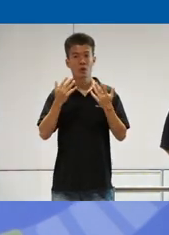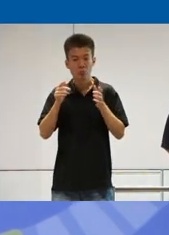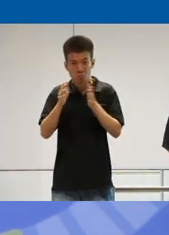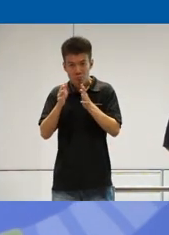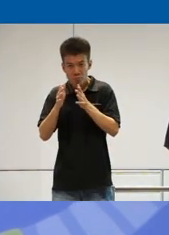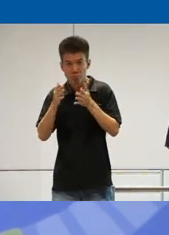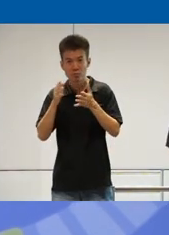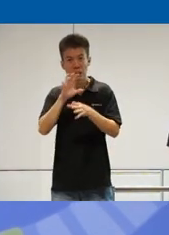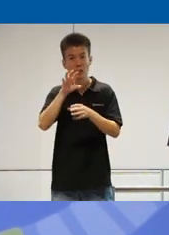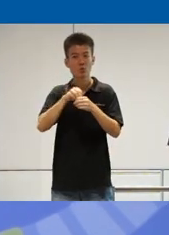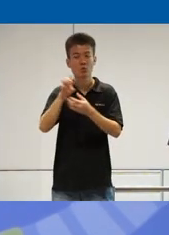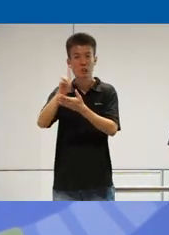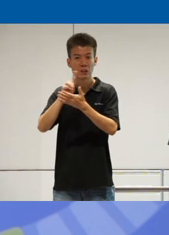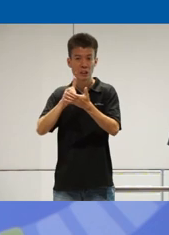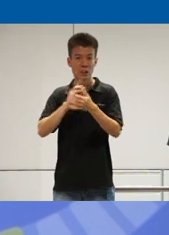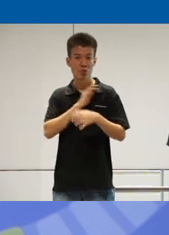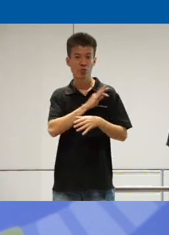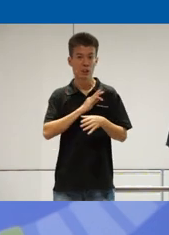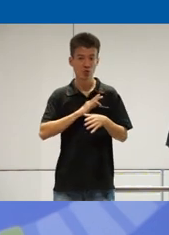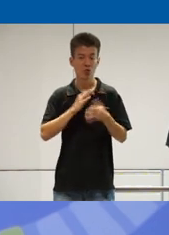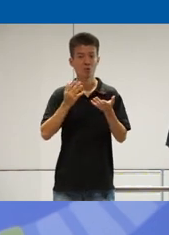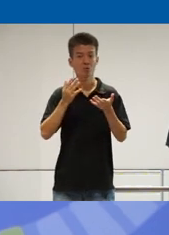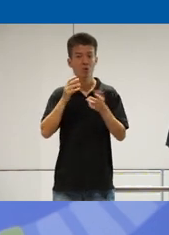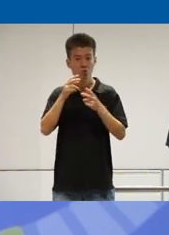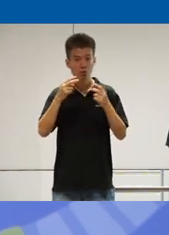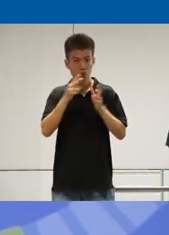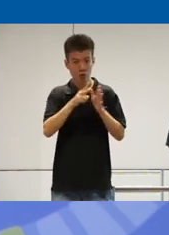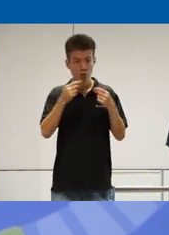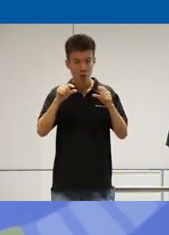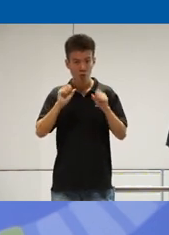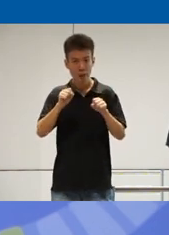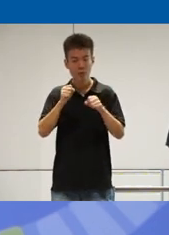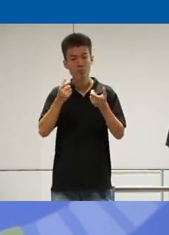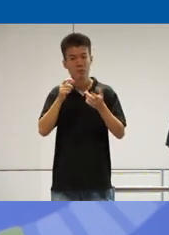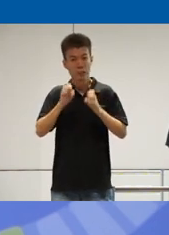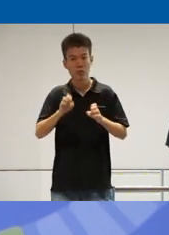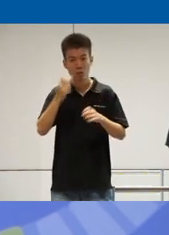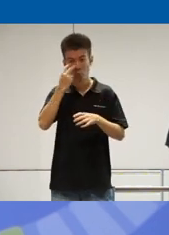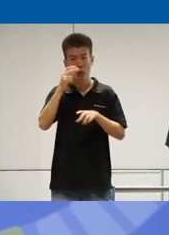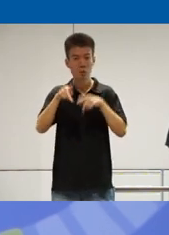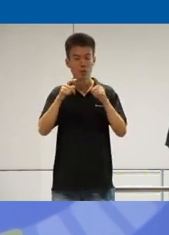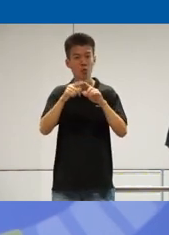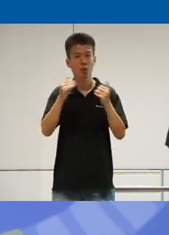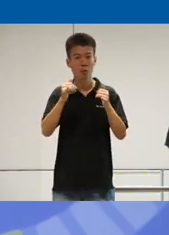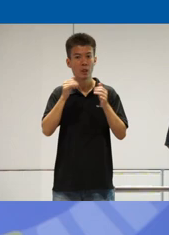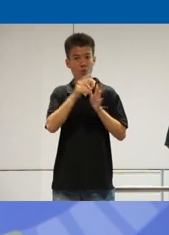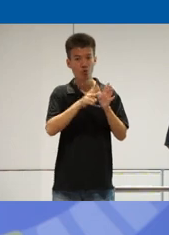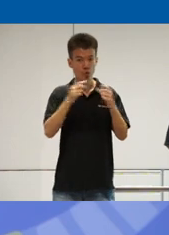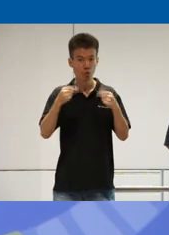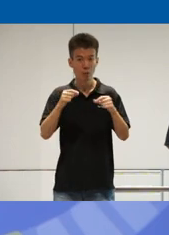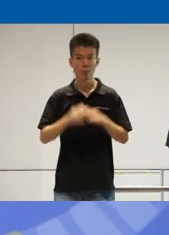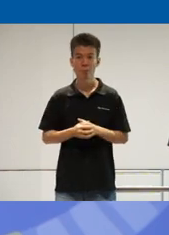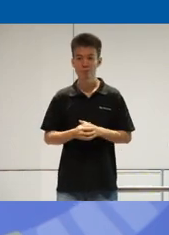uh inclusive design features in video games can actually enable blind people to play video games